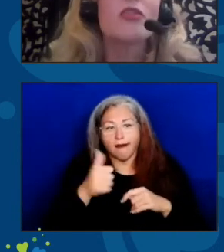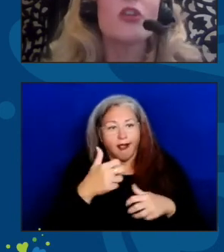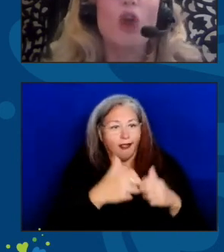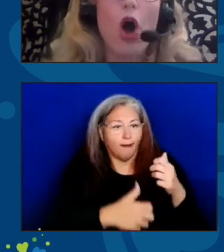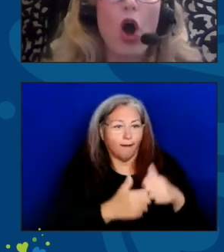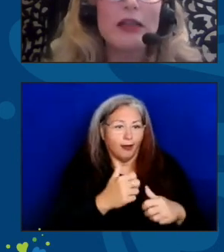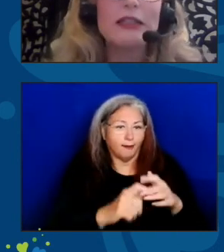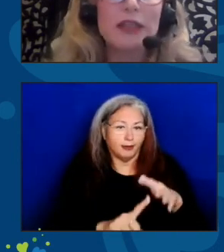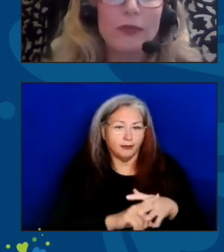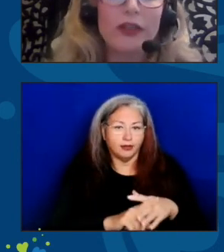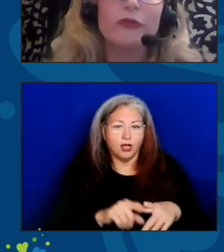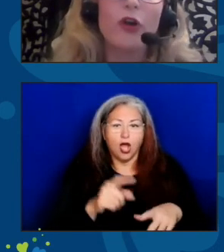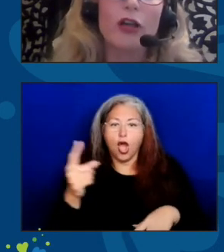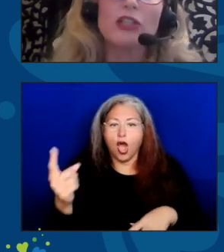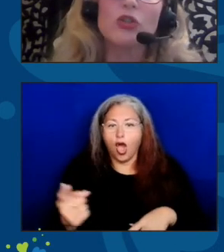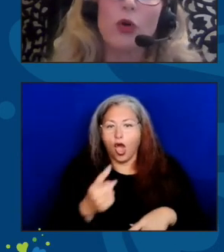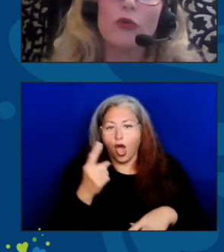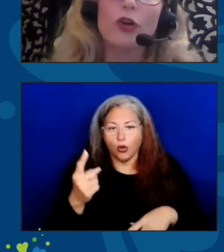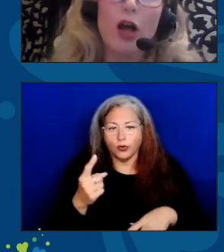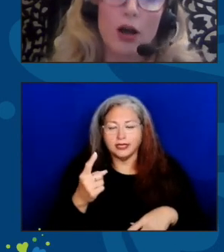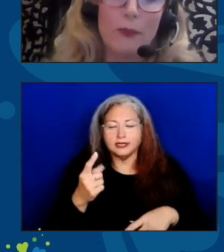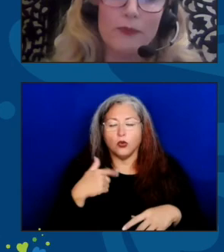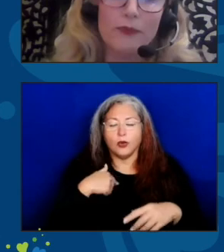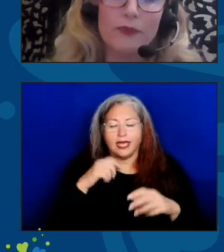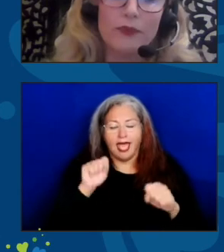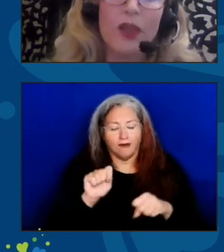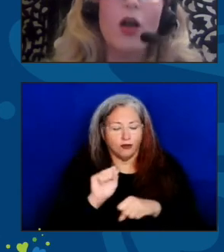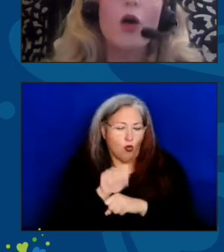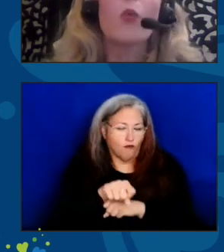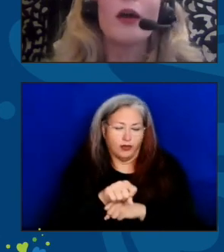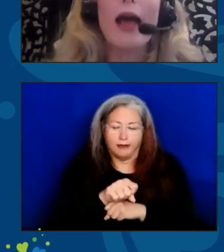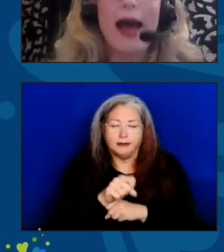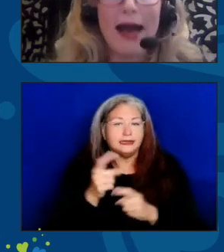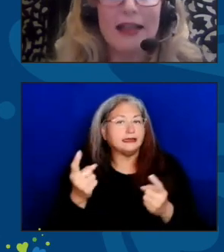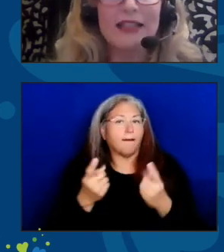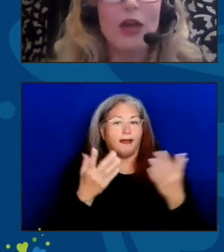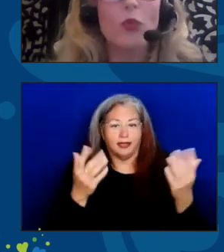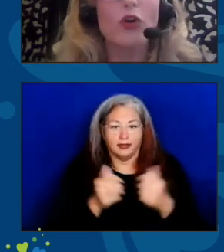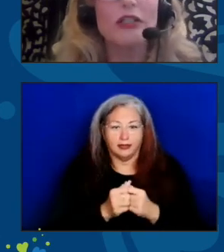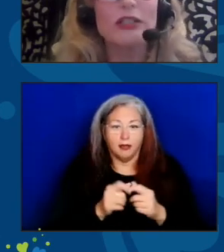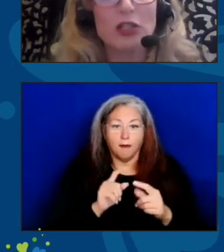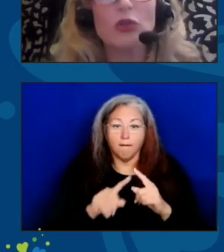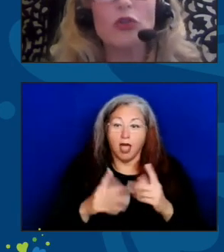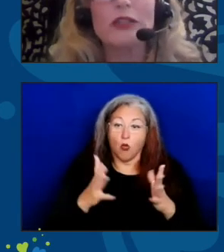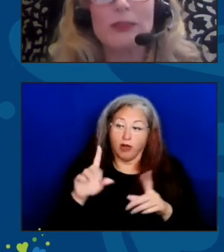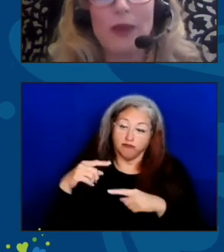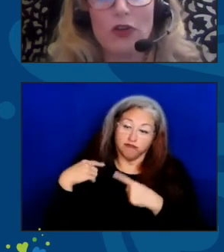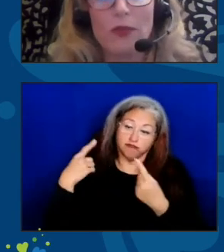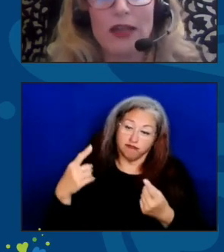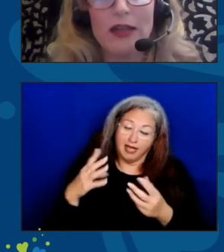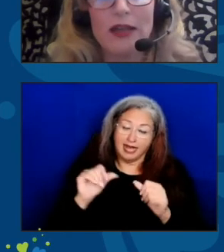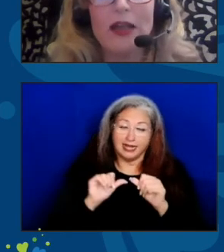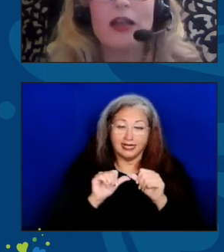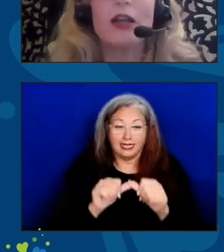There's always something for us to overcome. What has and will continue to inspire me,